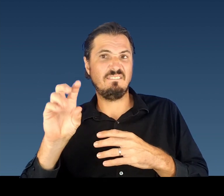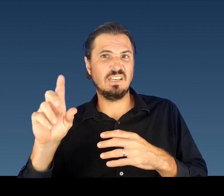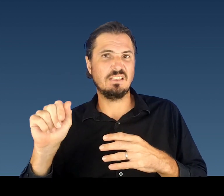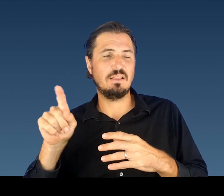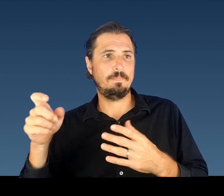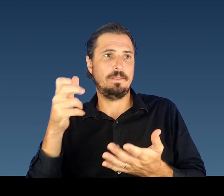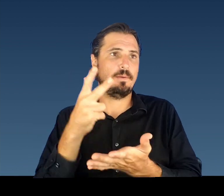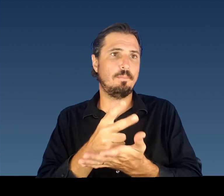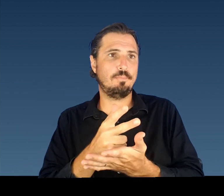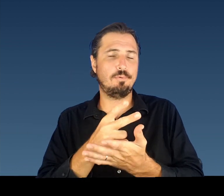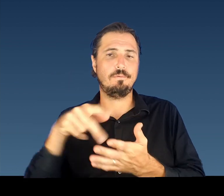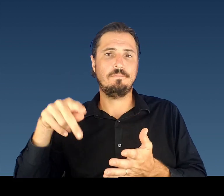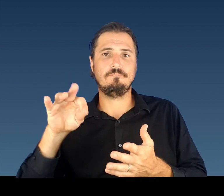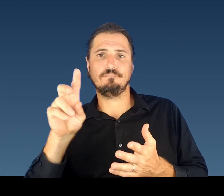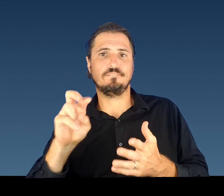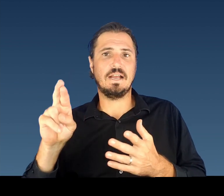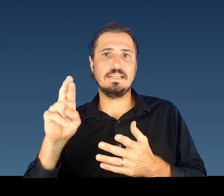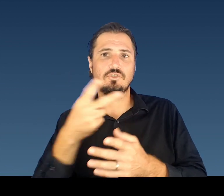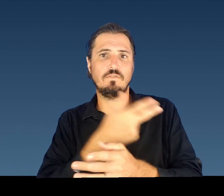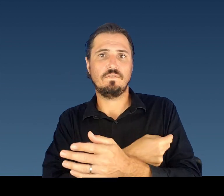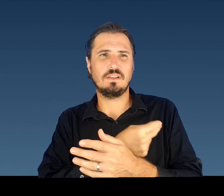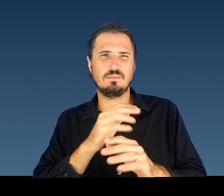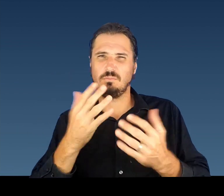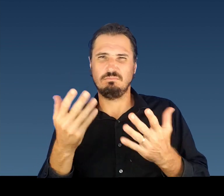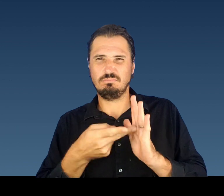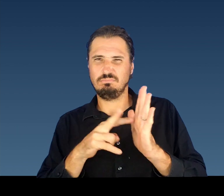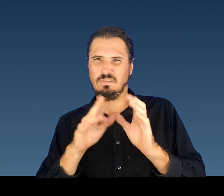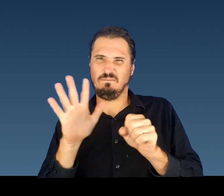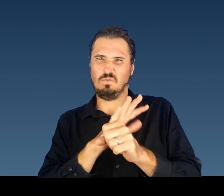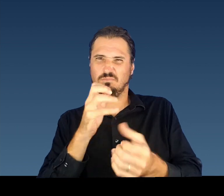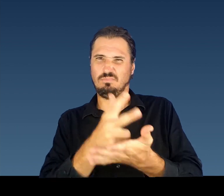President Biden has said he expects the full approval to come this fall.